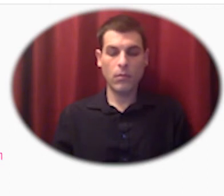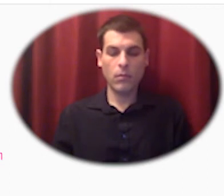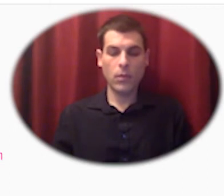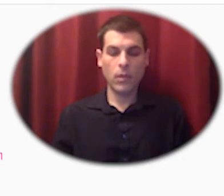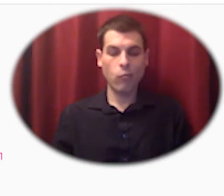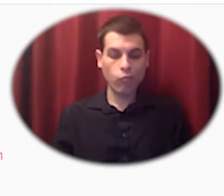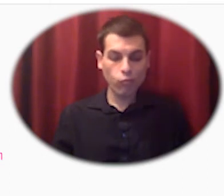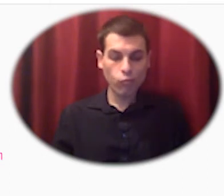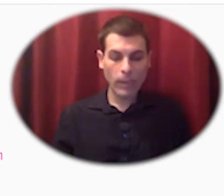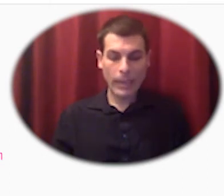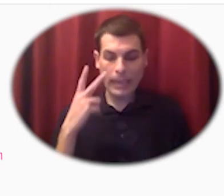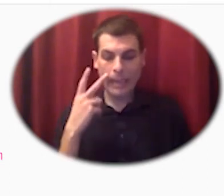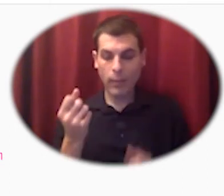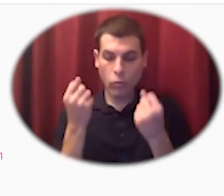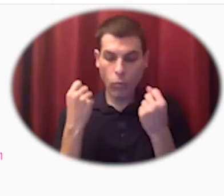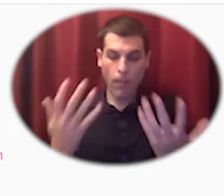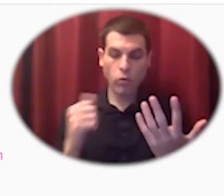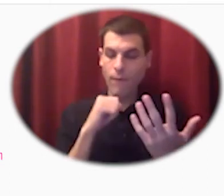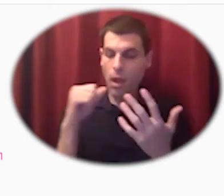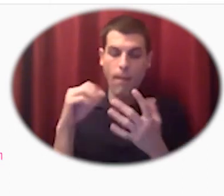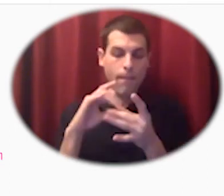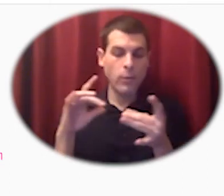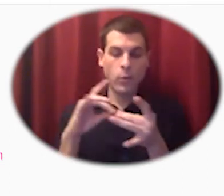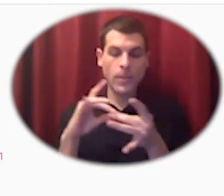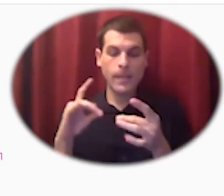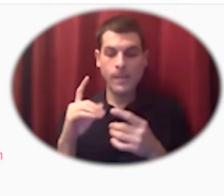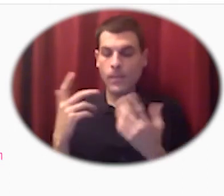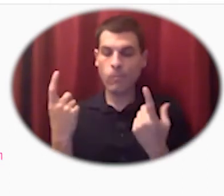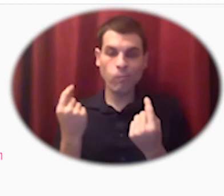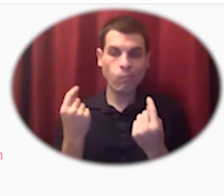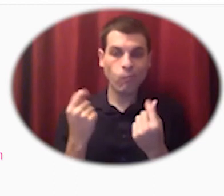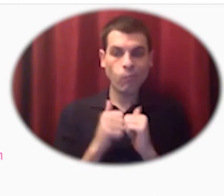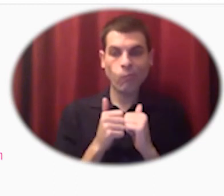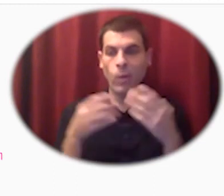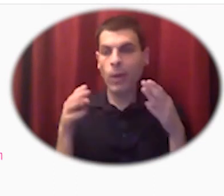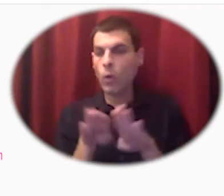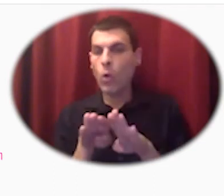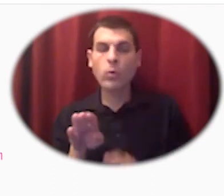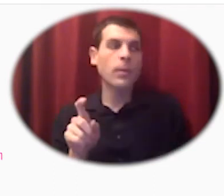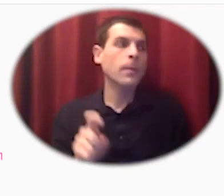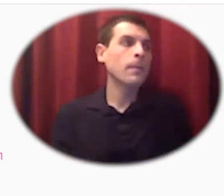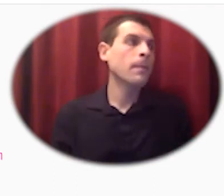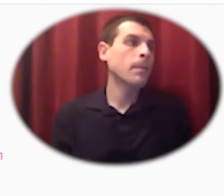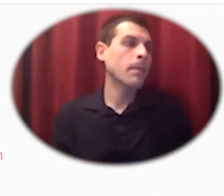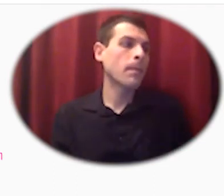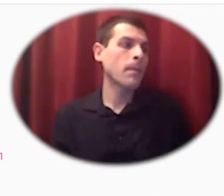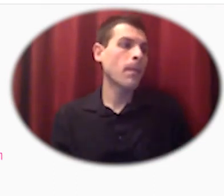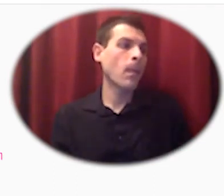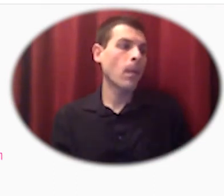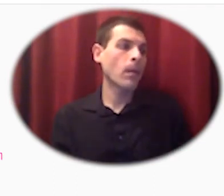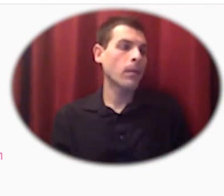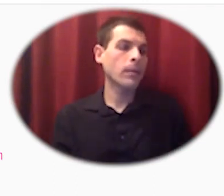yet there's still so much uh you know these are some formalized commercial